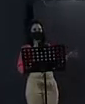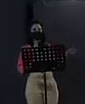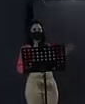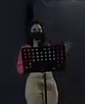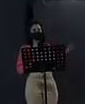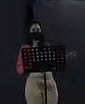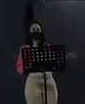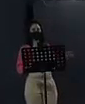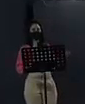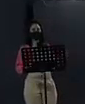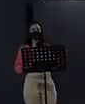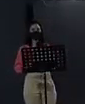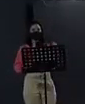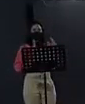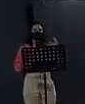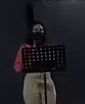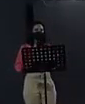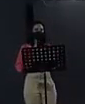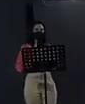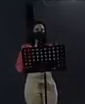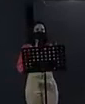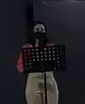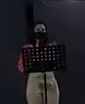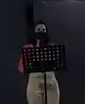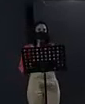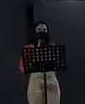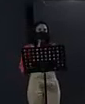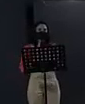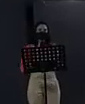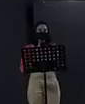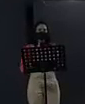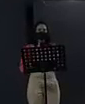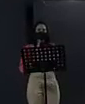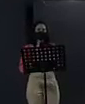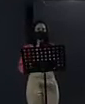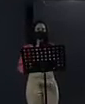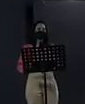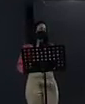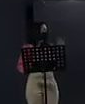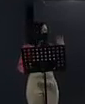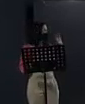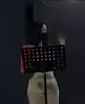for the seed capital coincide with the project and the initiative that you have, as